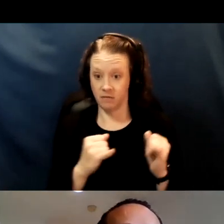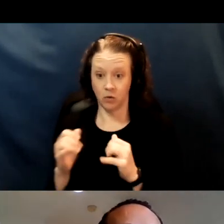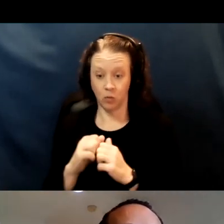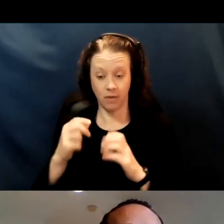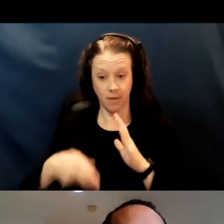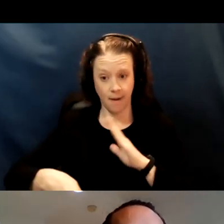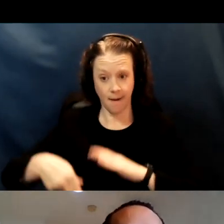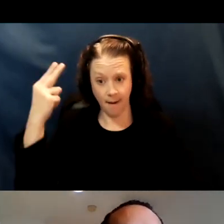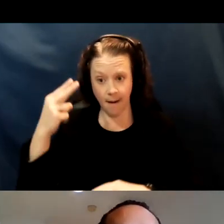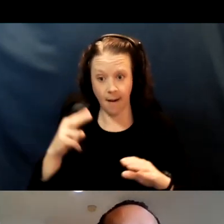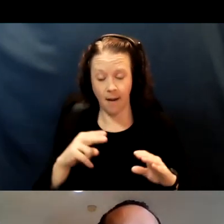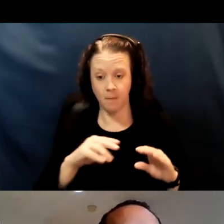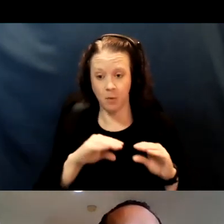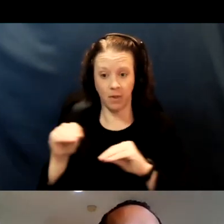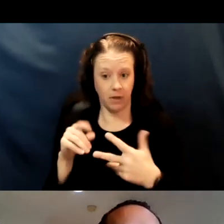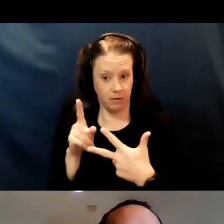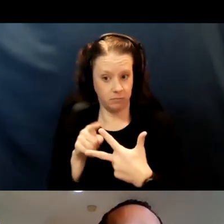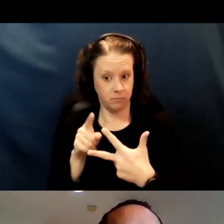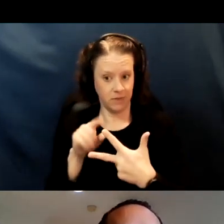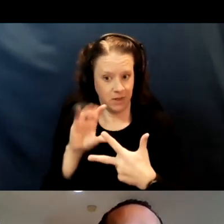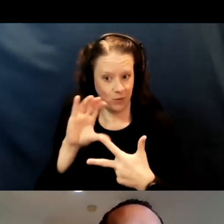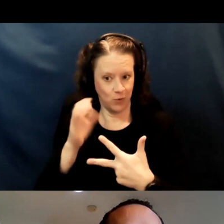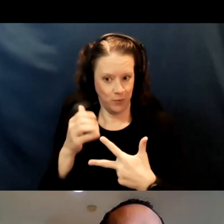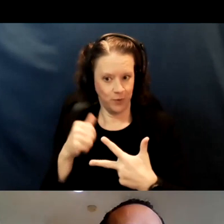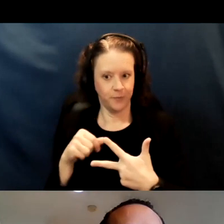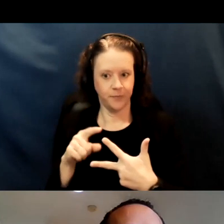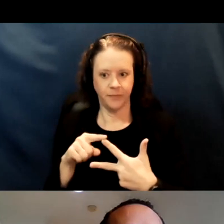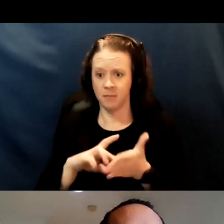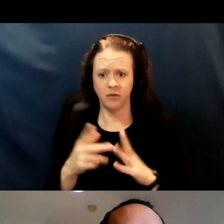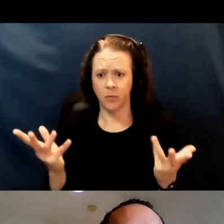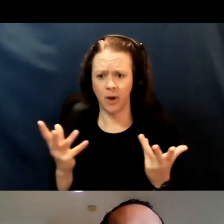And by high mobility, we mean that they are in a wheelchair,